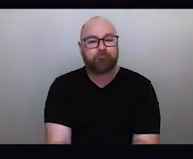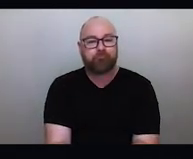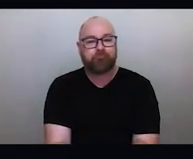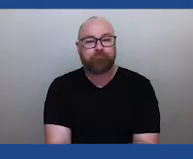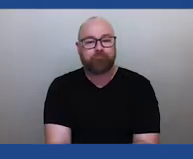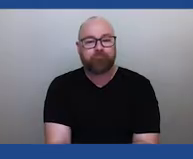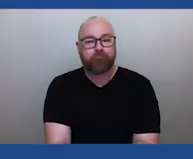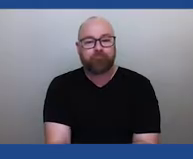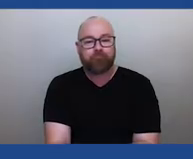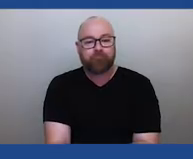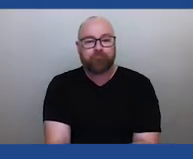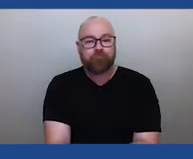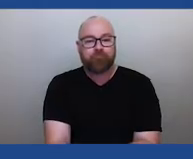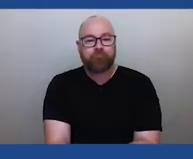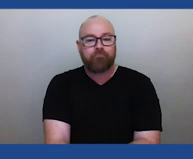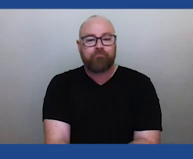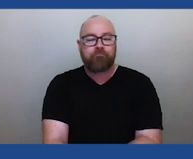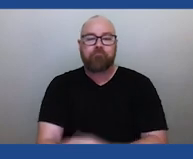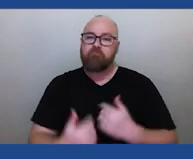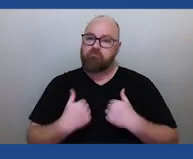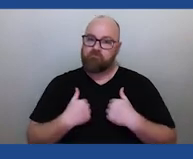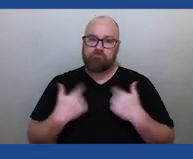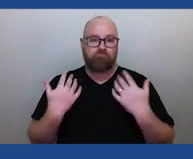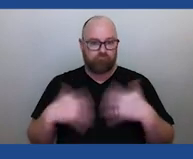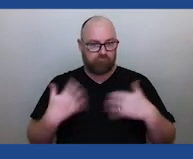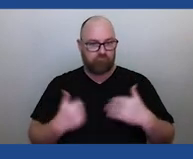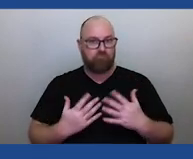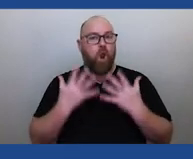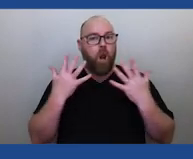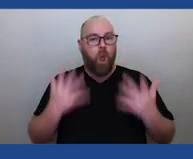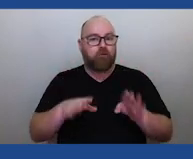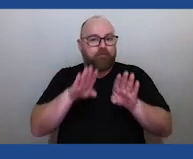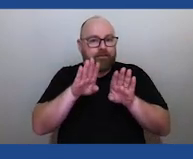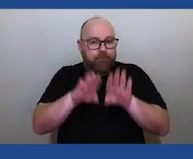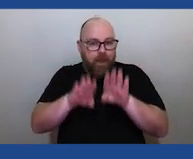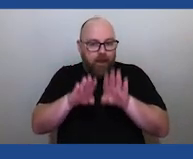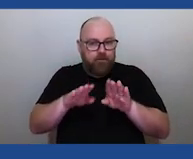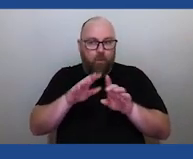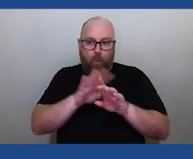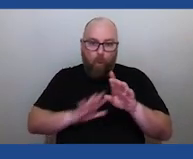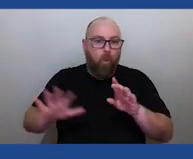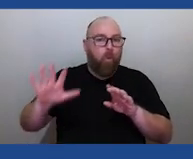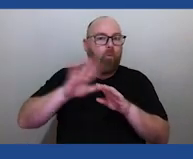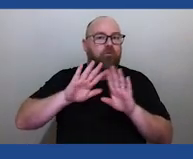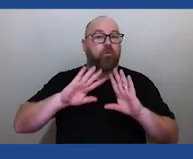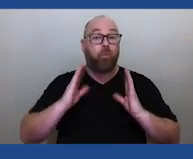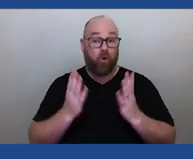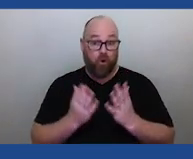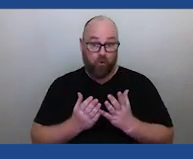We've found that there are incredible similarities all around the world. That work on twinkling stars,